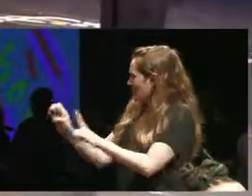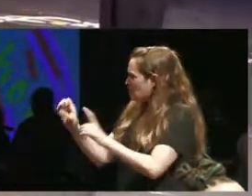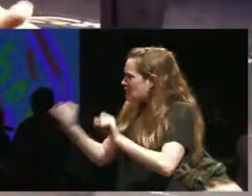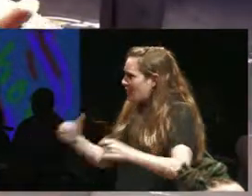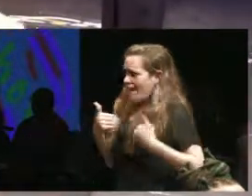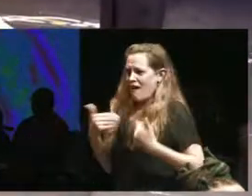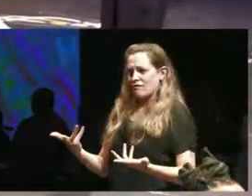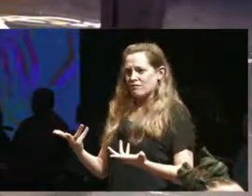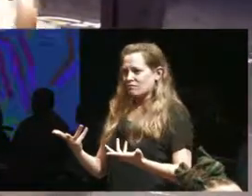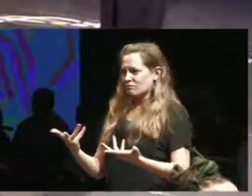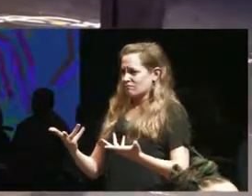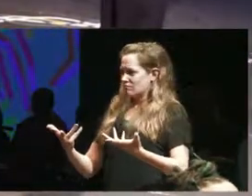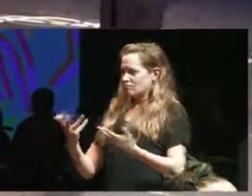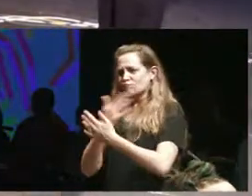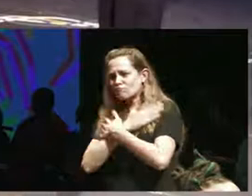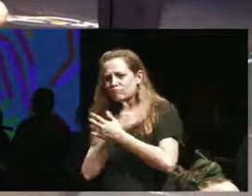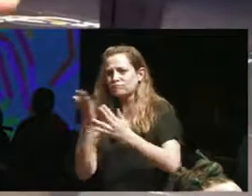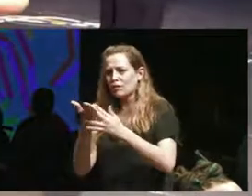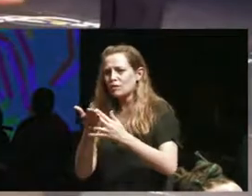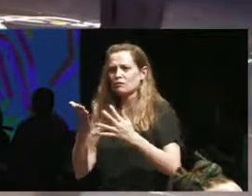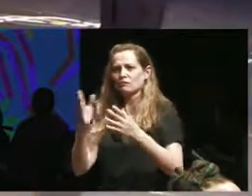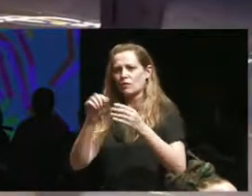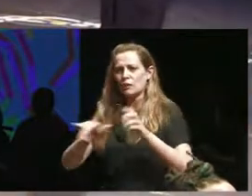matter what's happening with our days that we're able to participate fully we